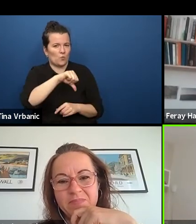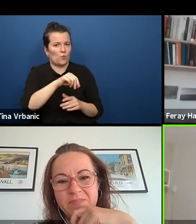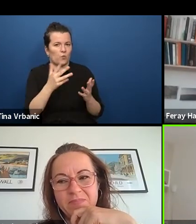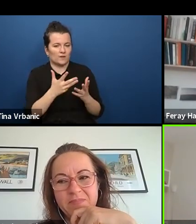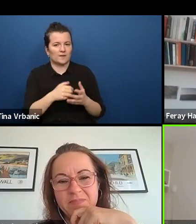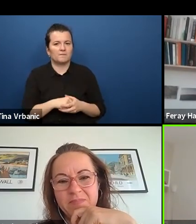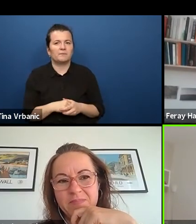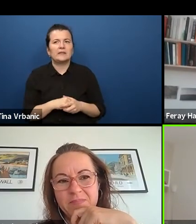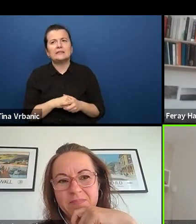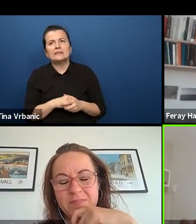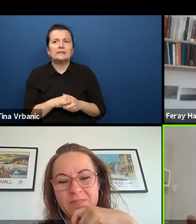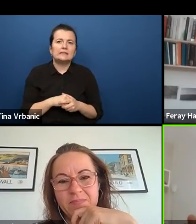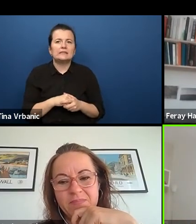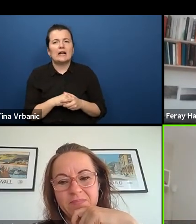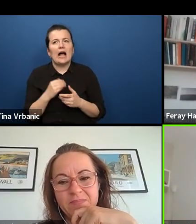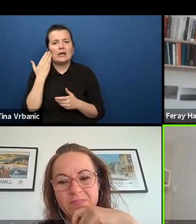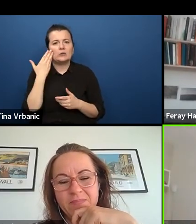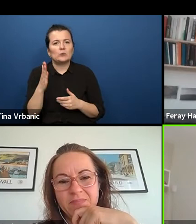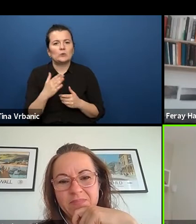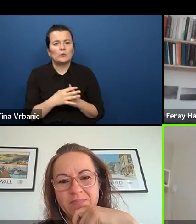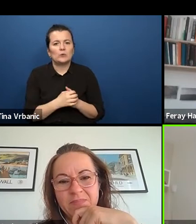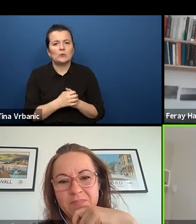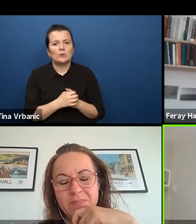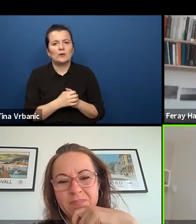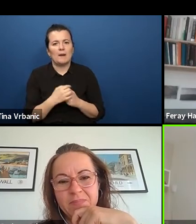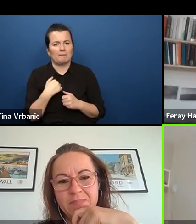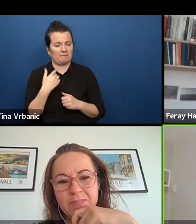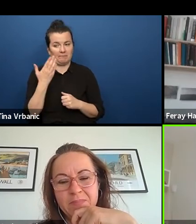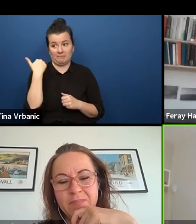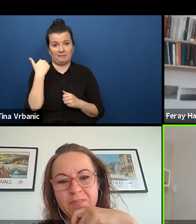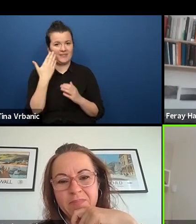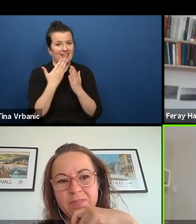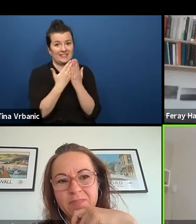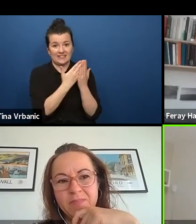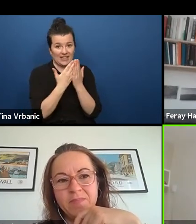I don't know, it's in my studies when I was a director,